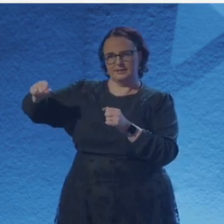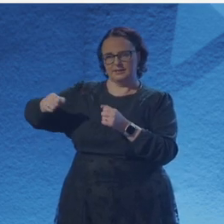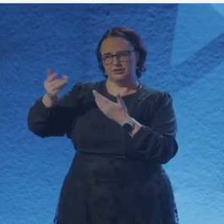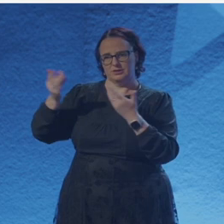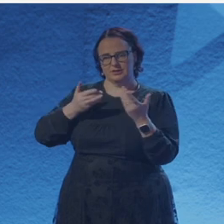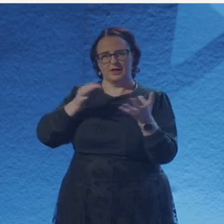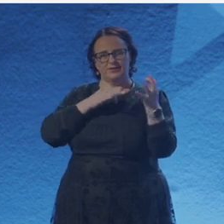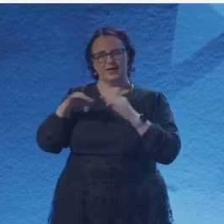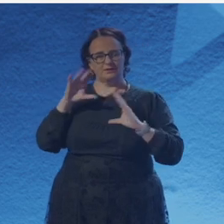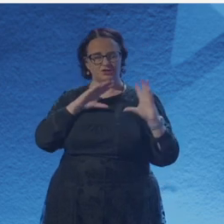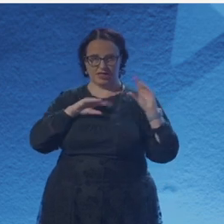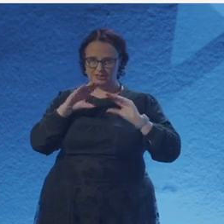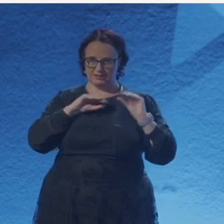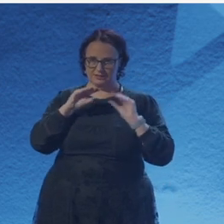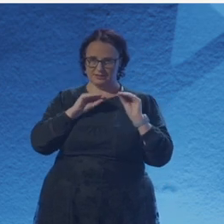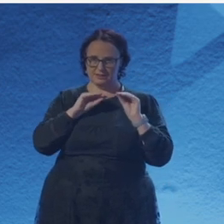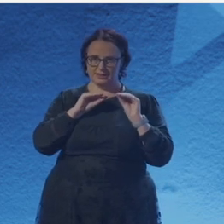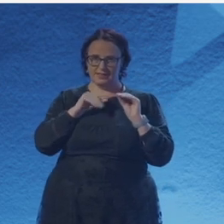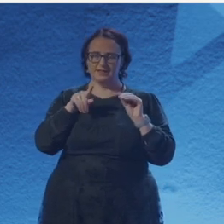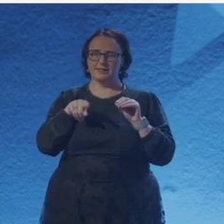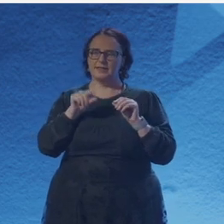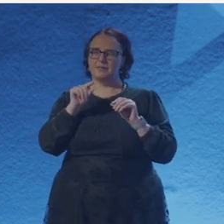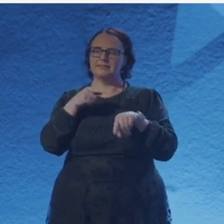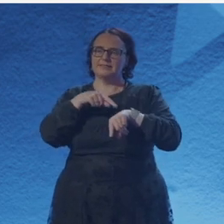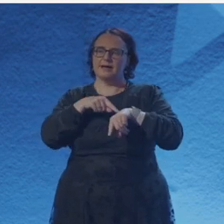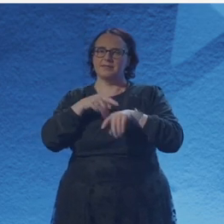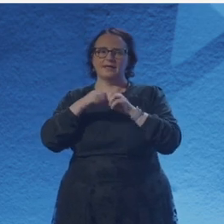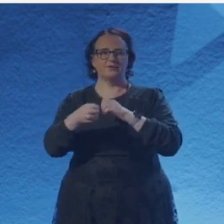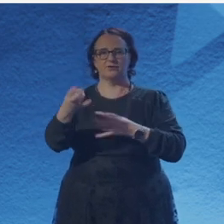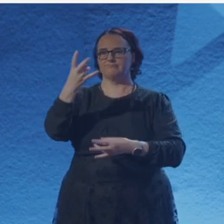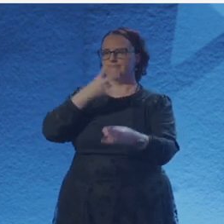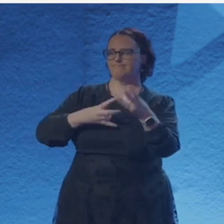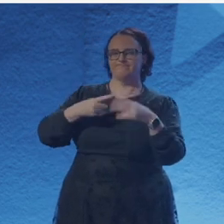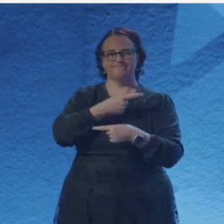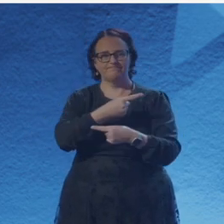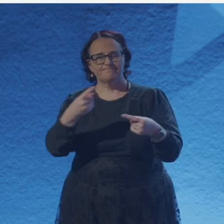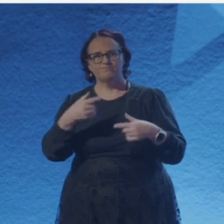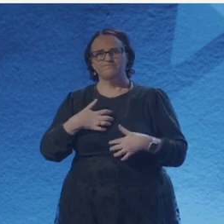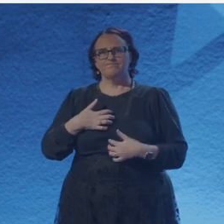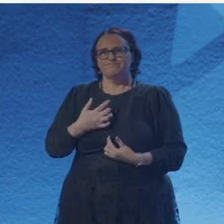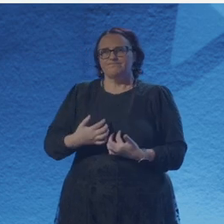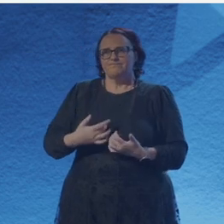And it's free, so help yourself. So what I'm going to do now is read three poems from the pamphlet